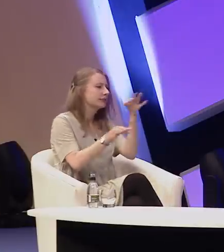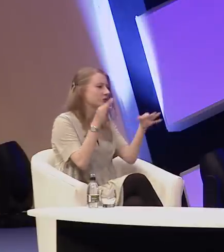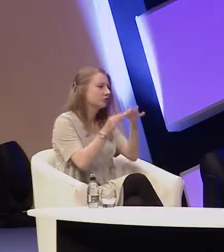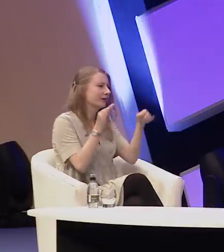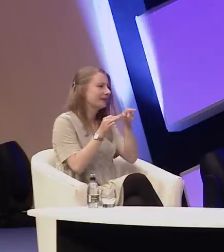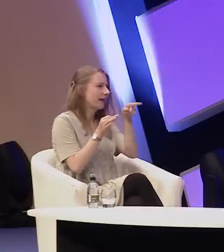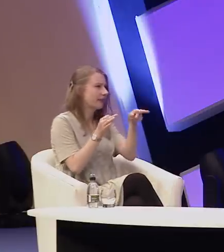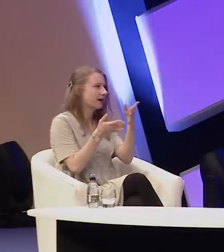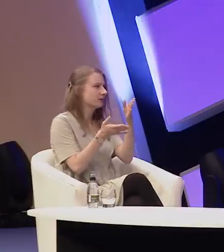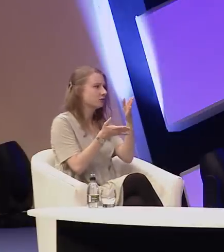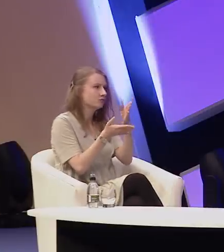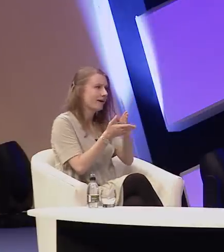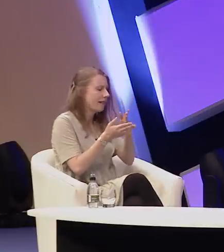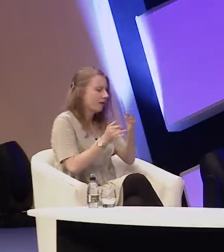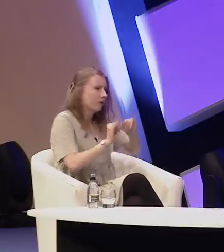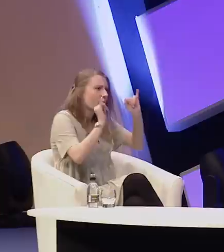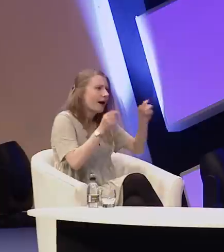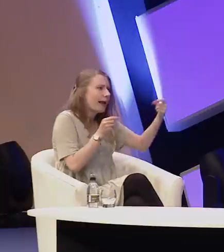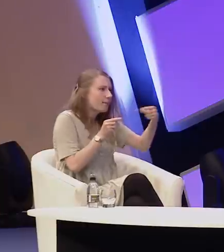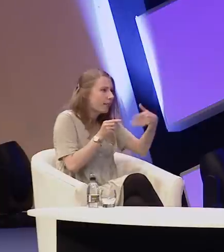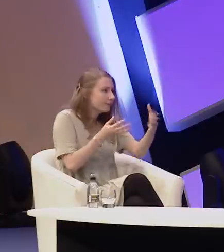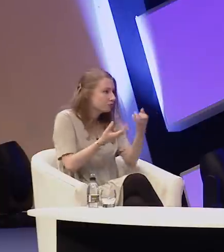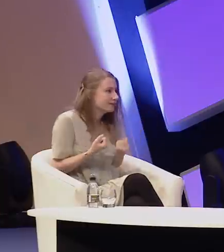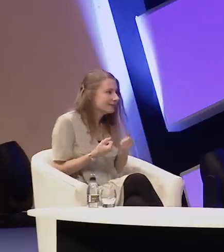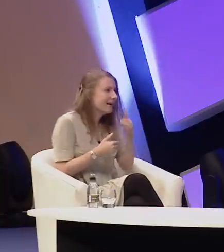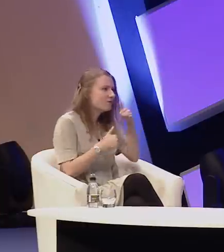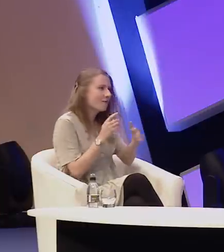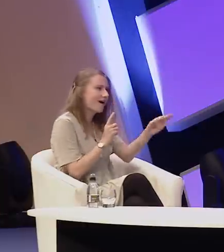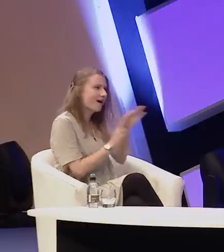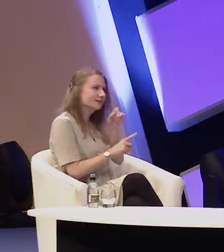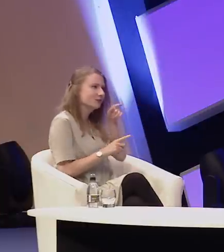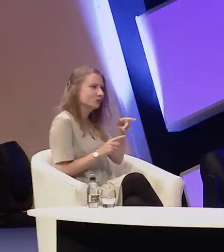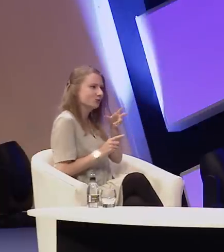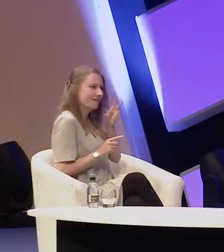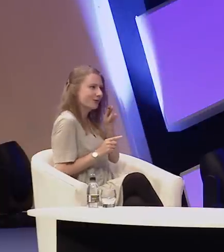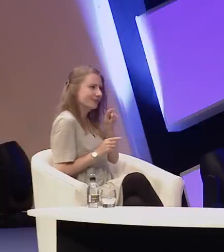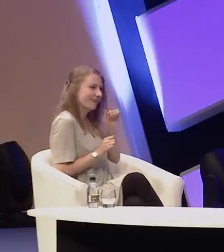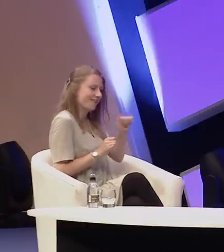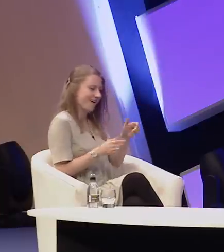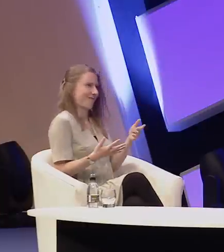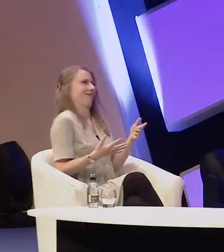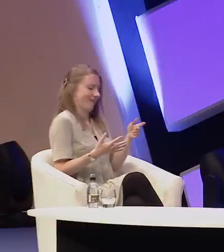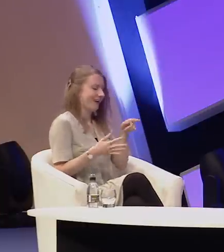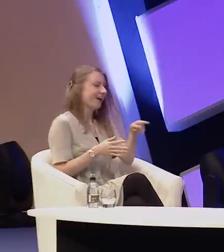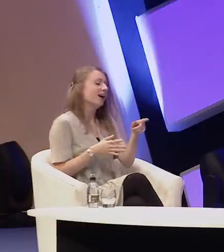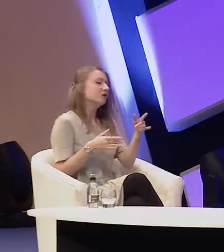cringe-worthy email you received about um asking you to voice over a part. Do you think part of this